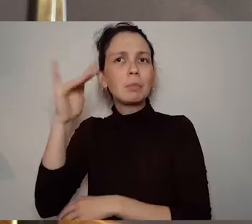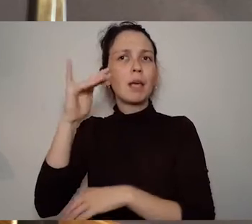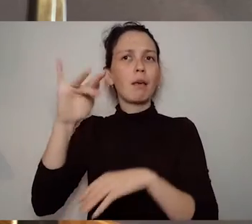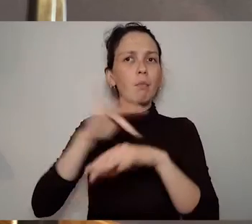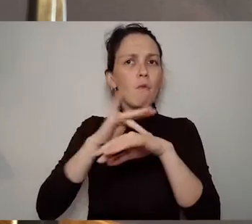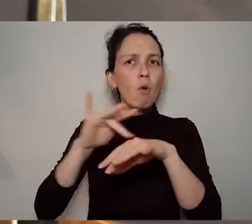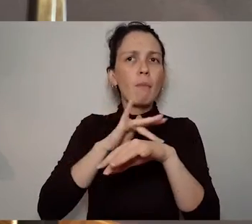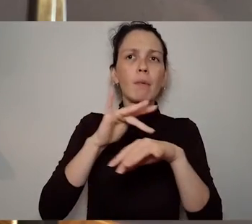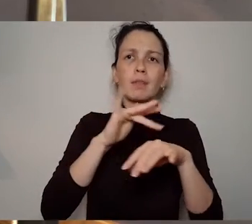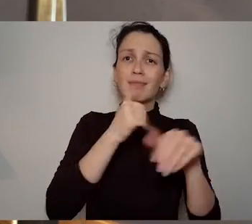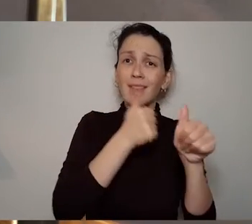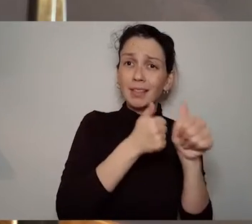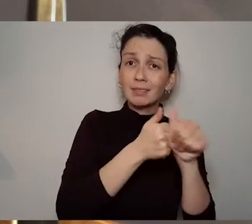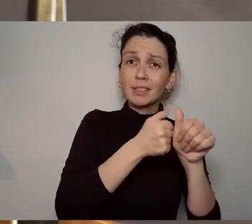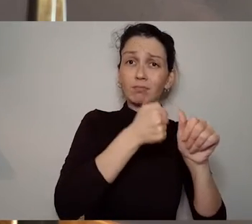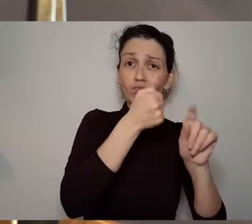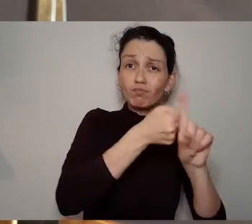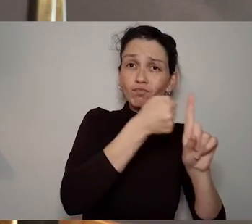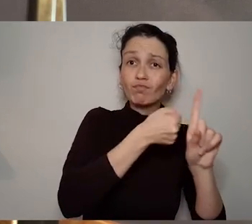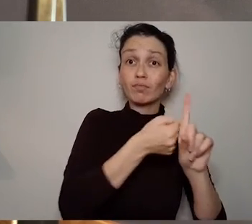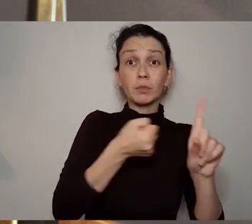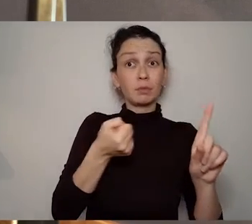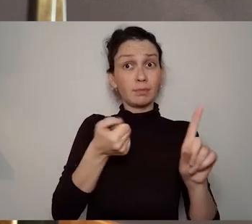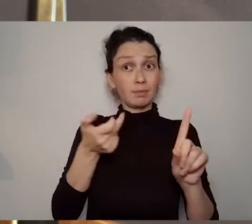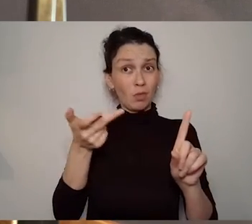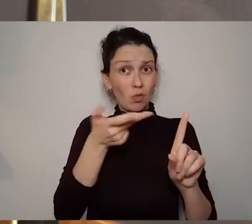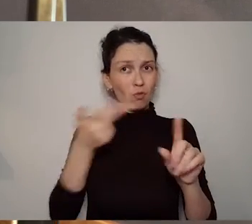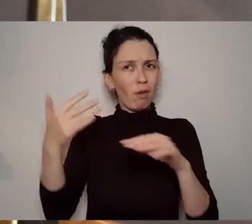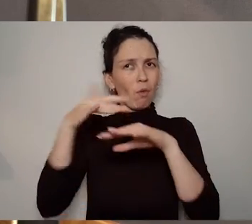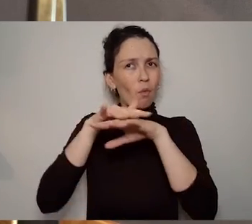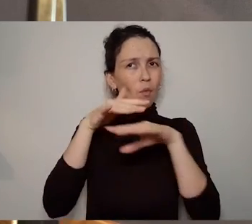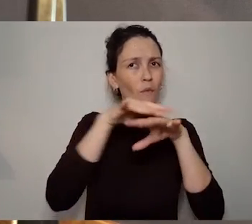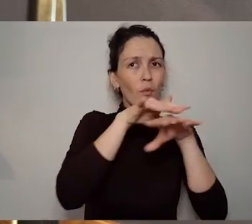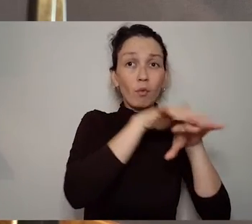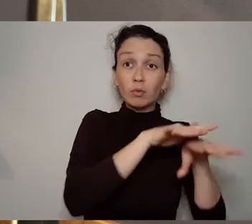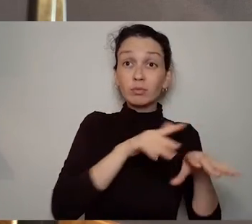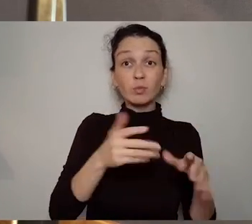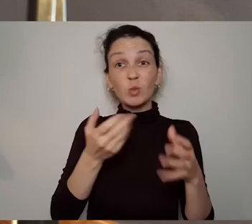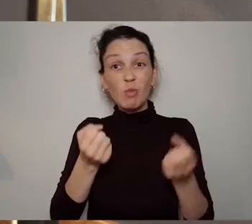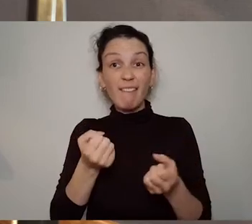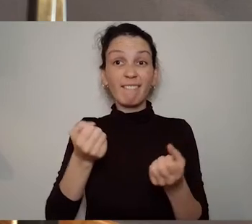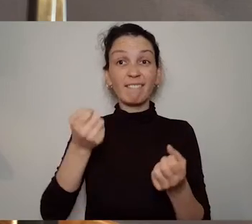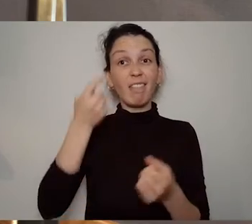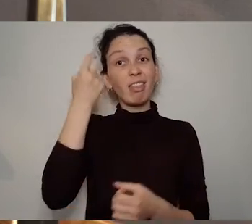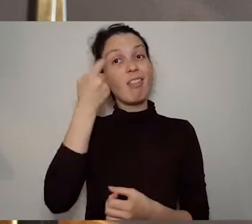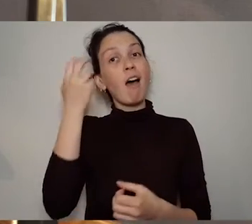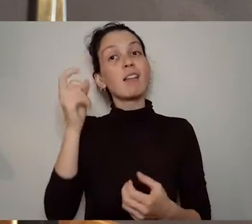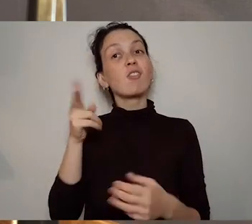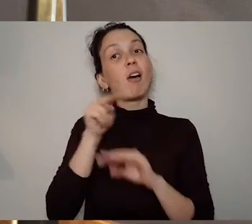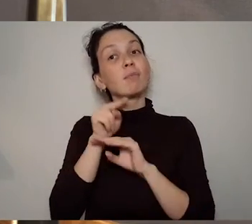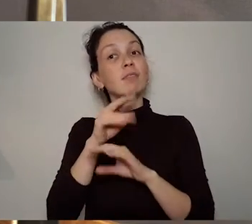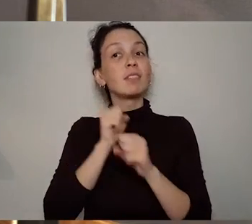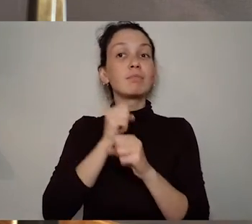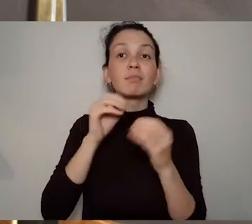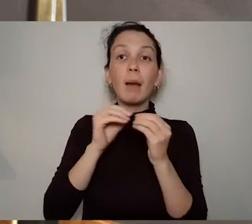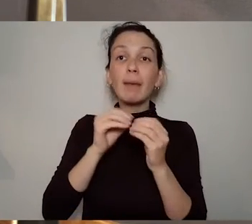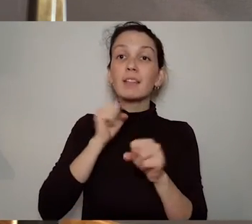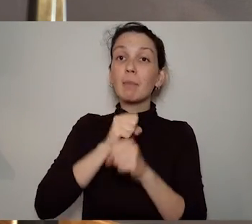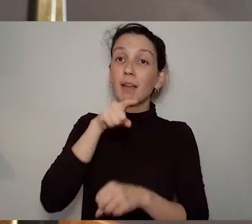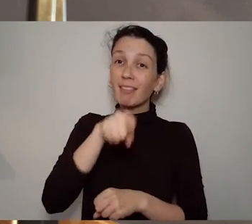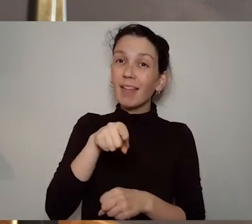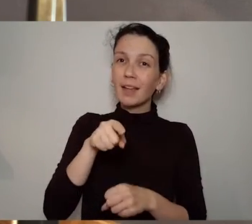I mean I think that aligns very much with Amanda Coogan's work, but also what Deevy was trying to do